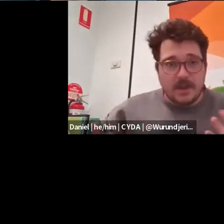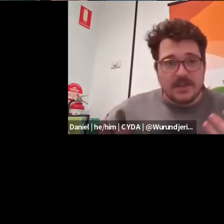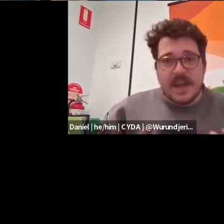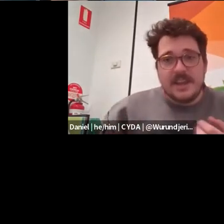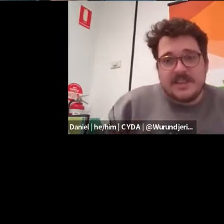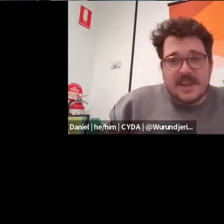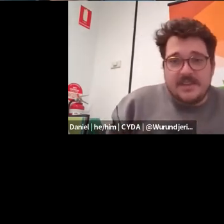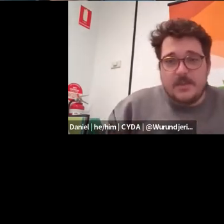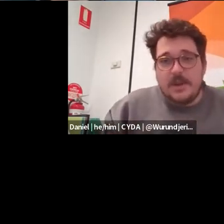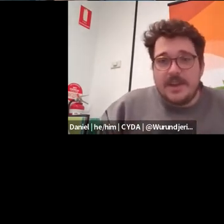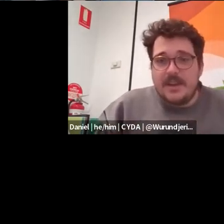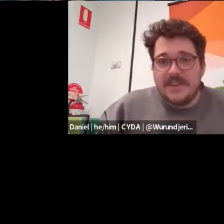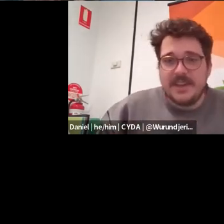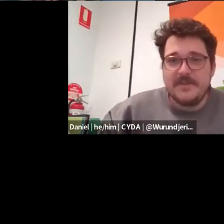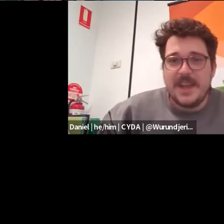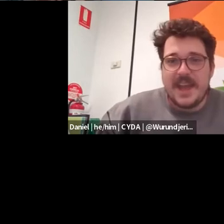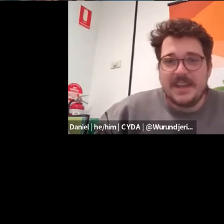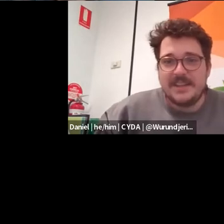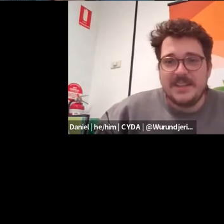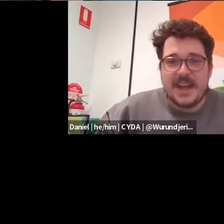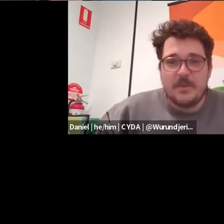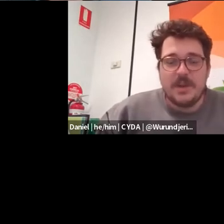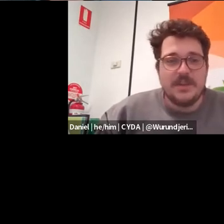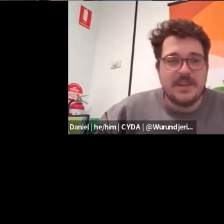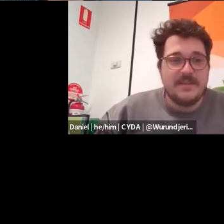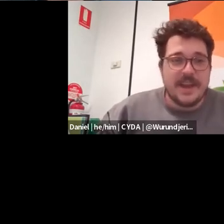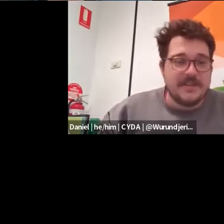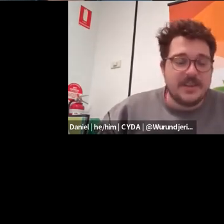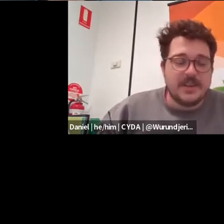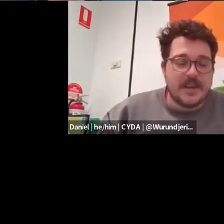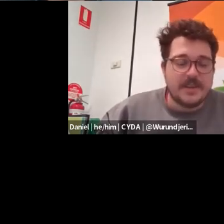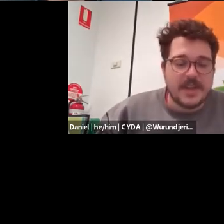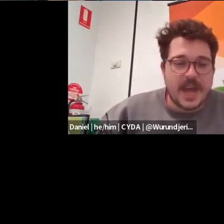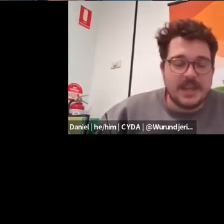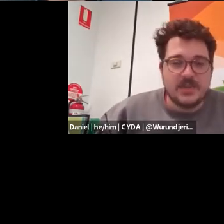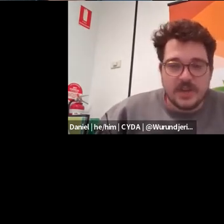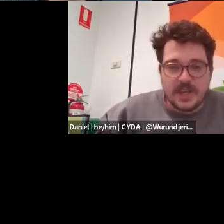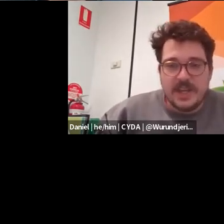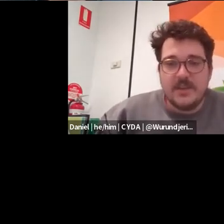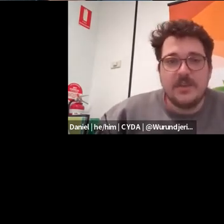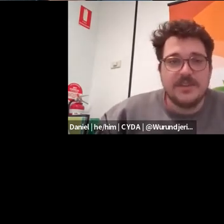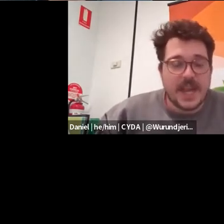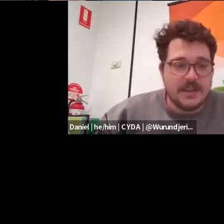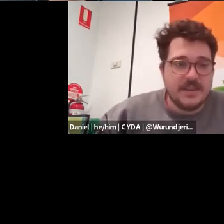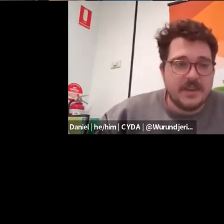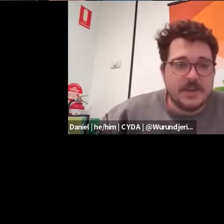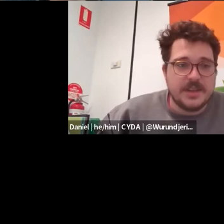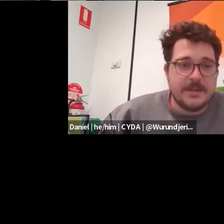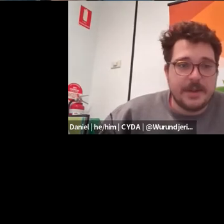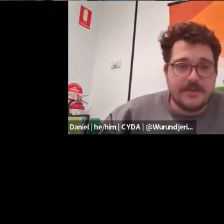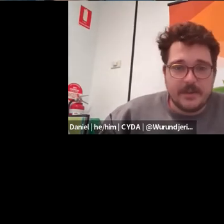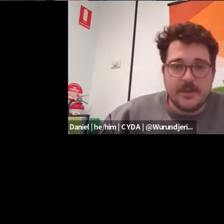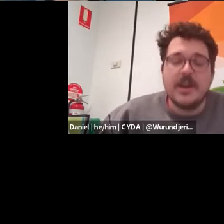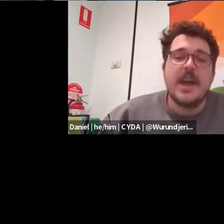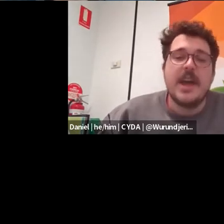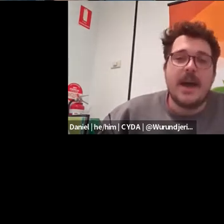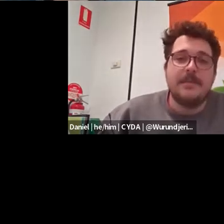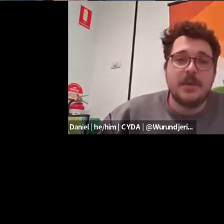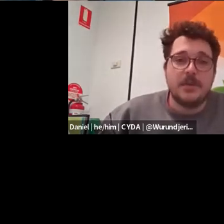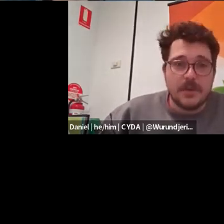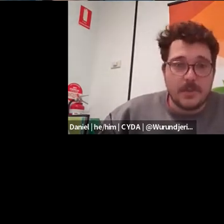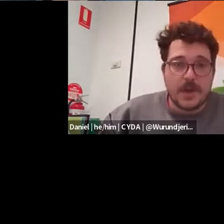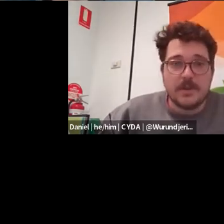So my role today is safety and well being, officer. And what, if any of the content for today is tricky, or there's anything that you want to debrief.